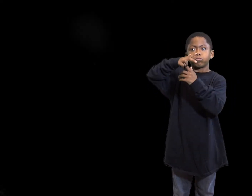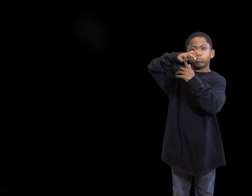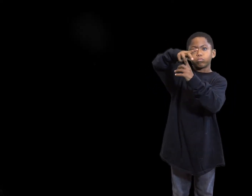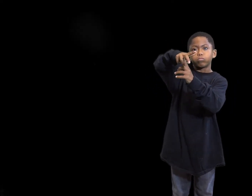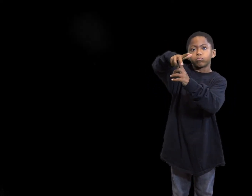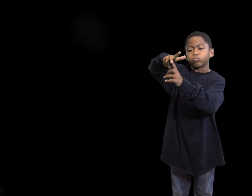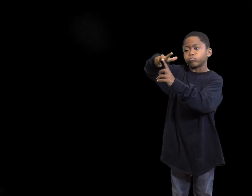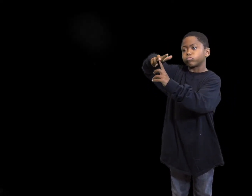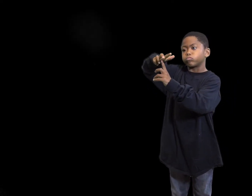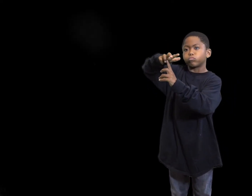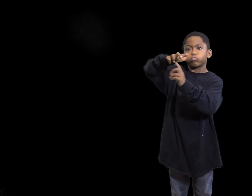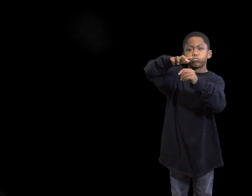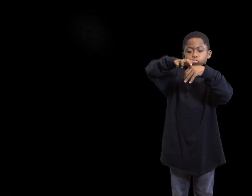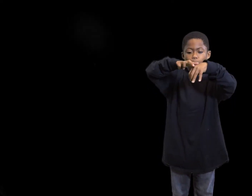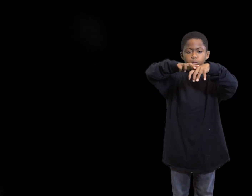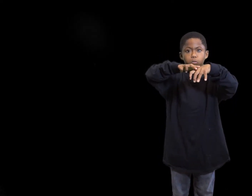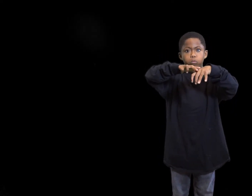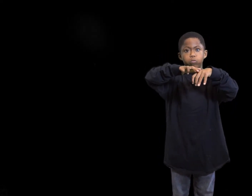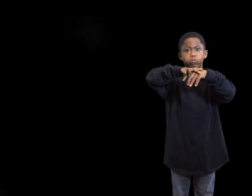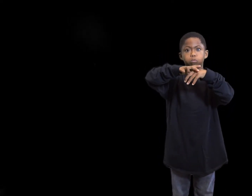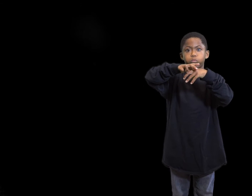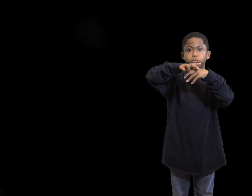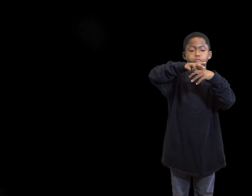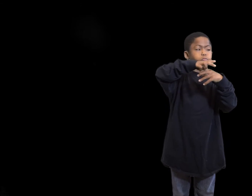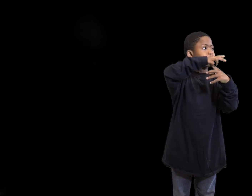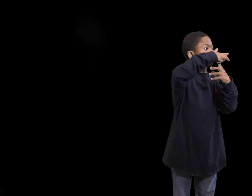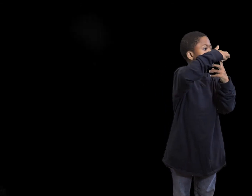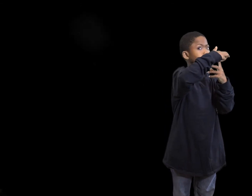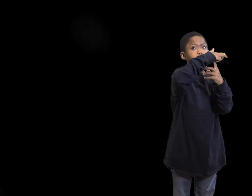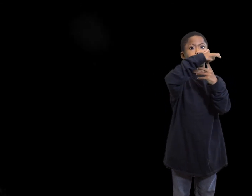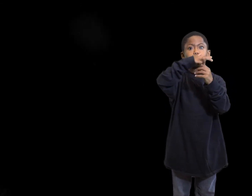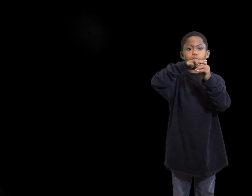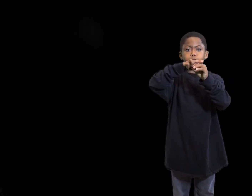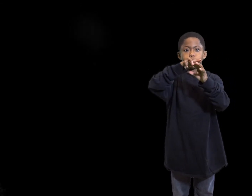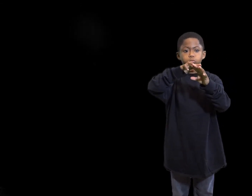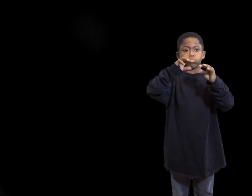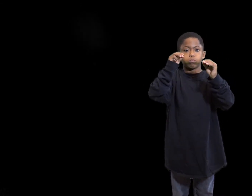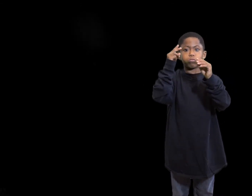The drones were way up in the sky. Moving throughout the sky.